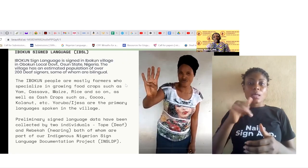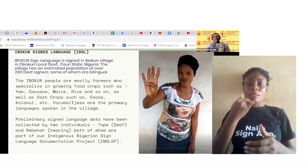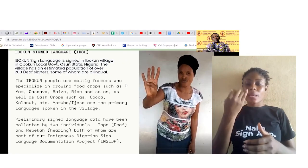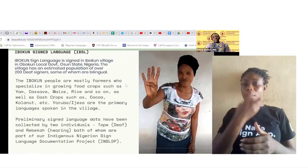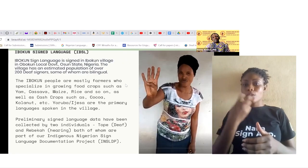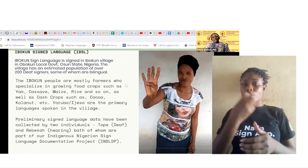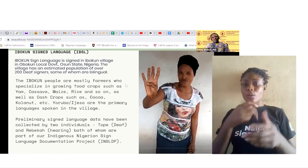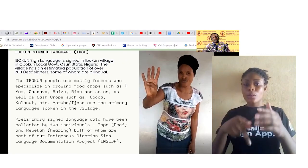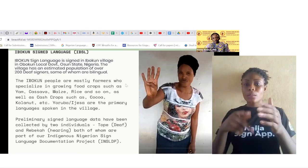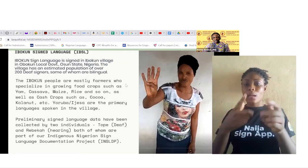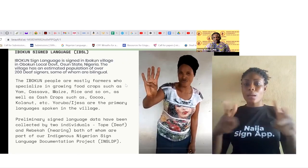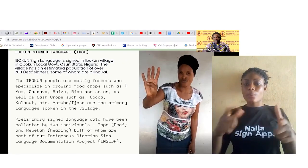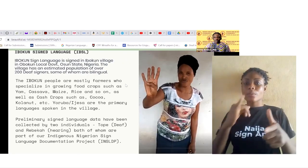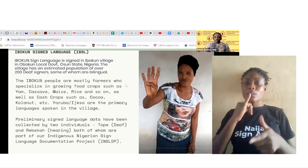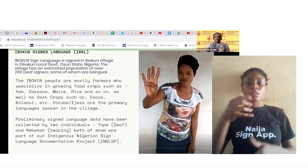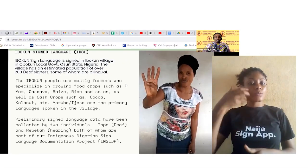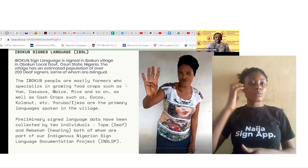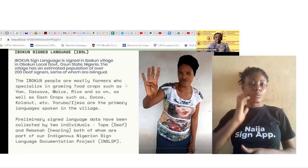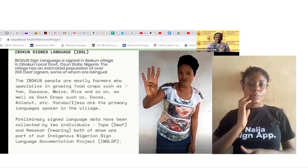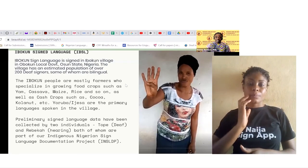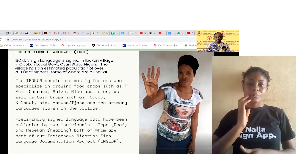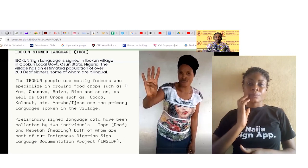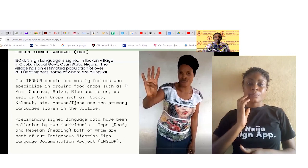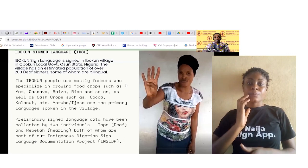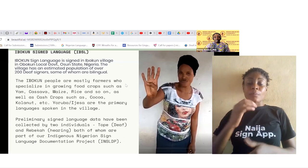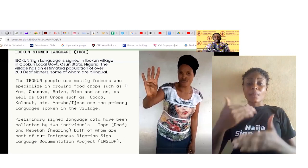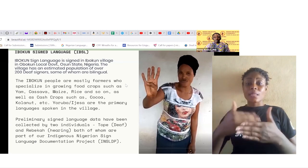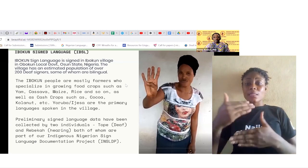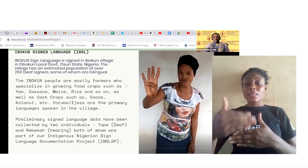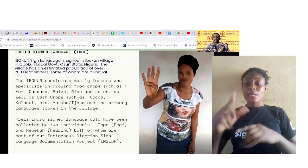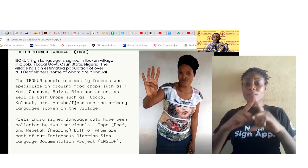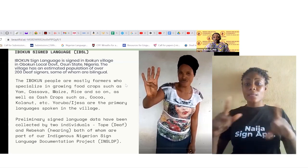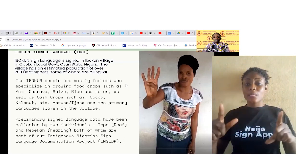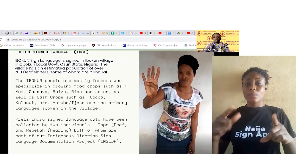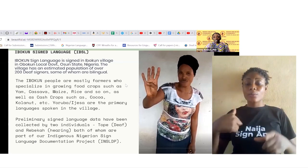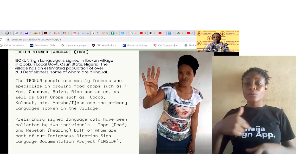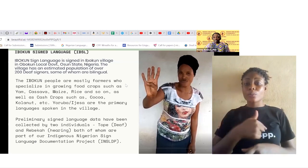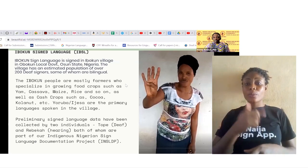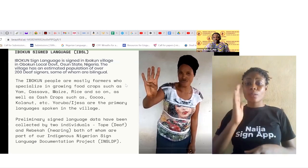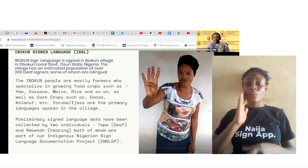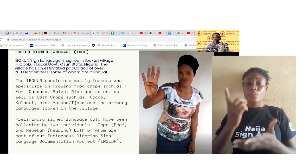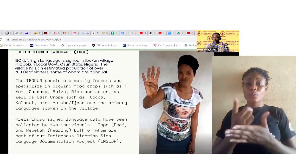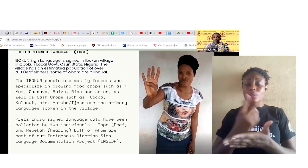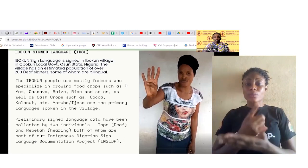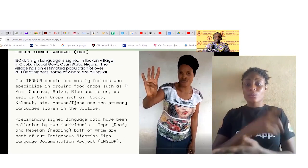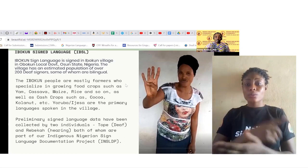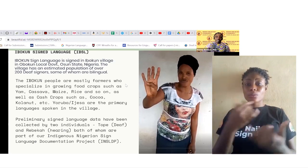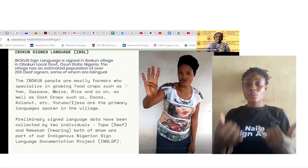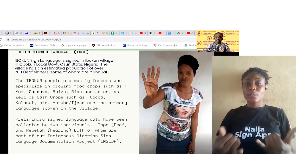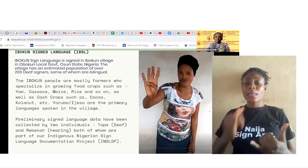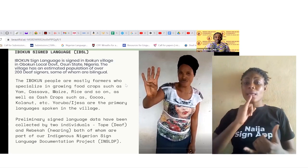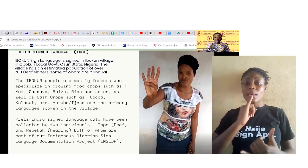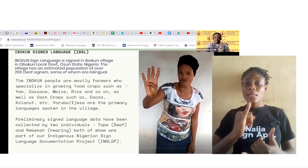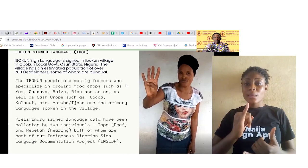next sign language variety we are discussing today is Ibokun Sign Language which we identify as IbSL